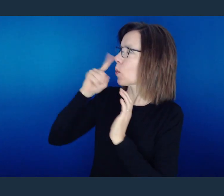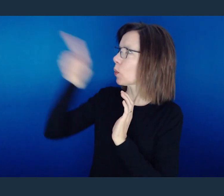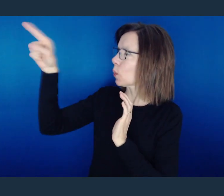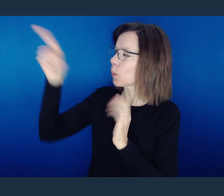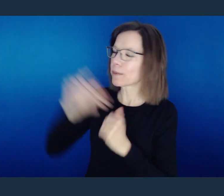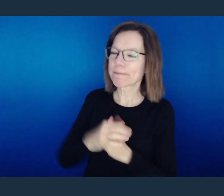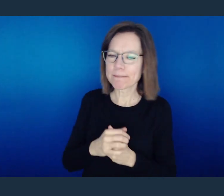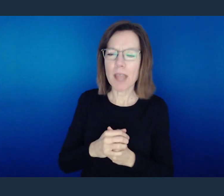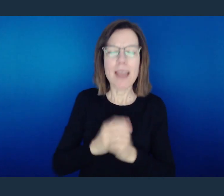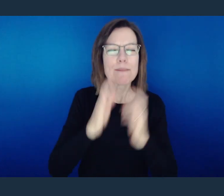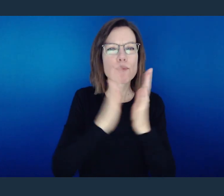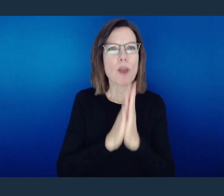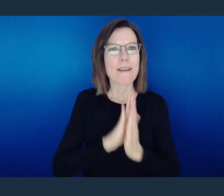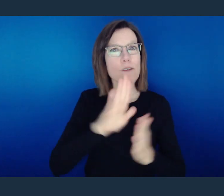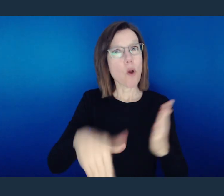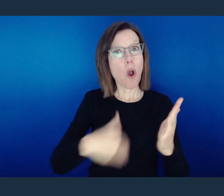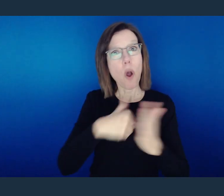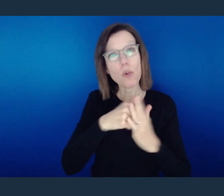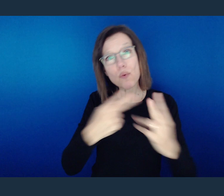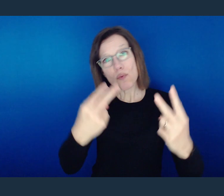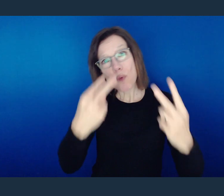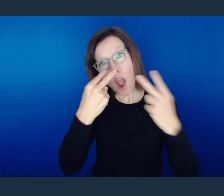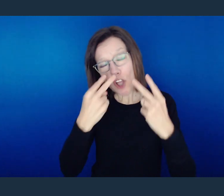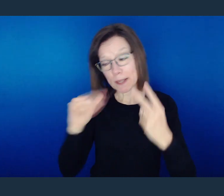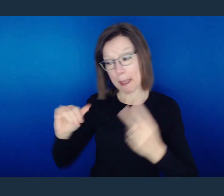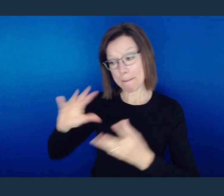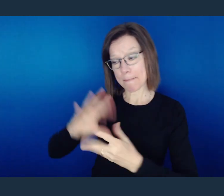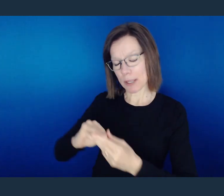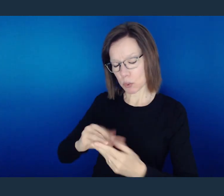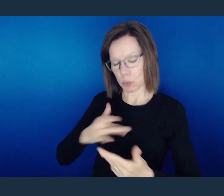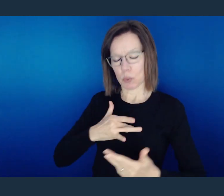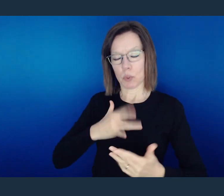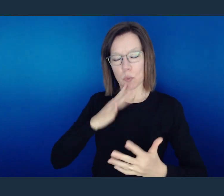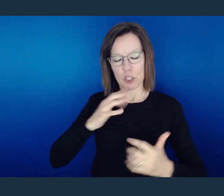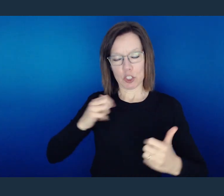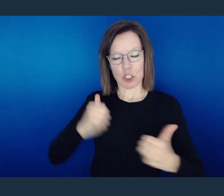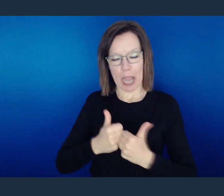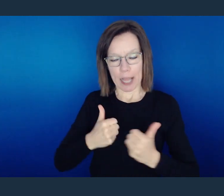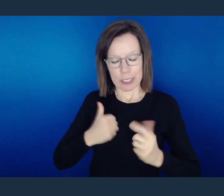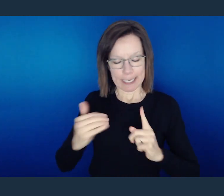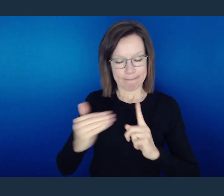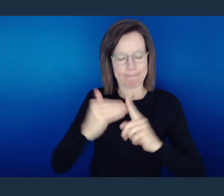I pray for each person viewing this cast, Lord, that the word might challenge and exhort,